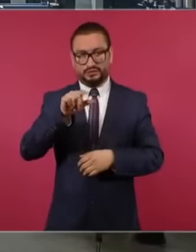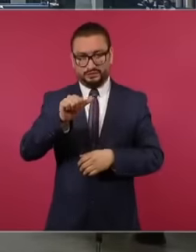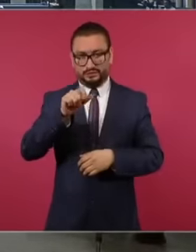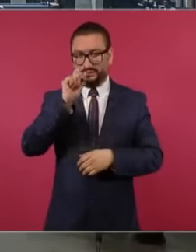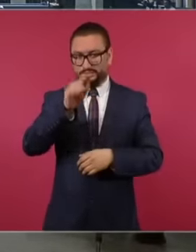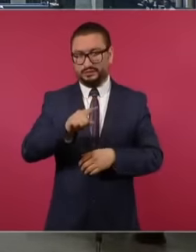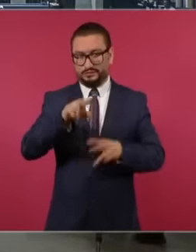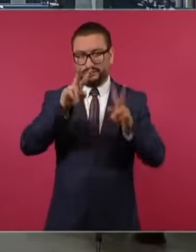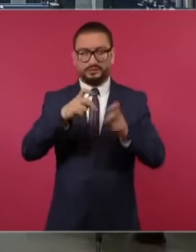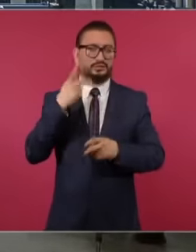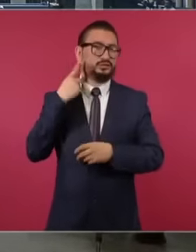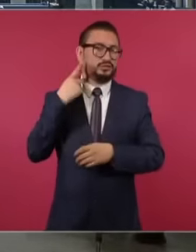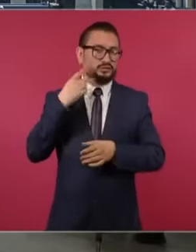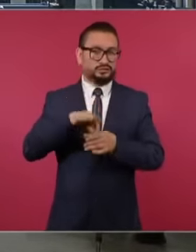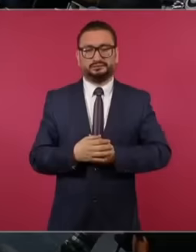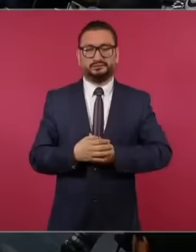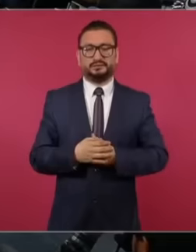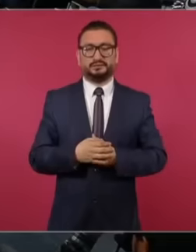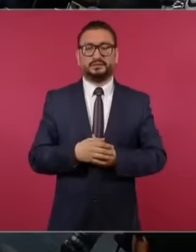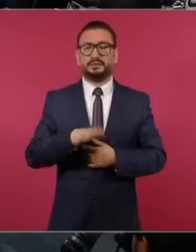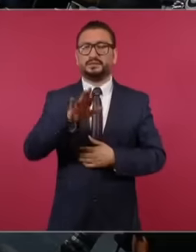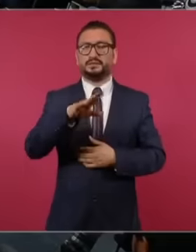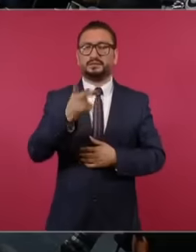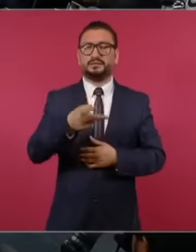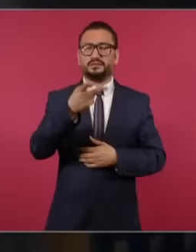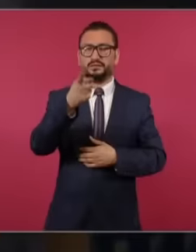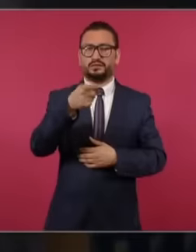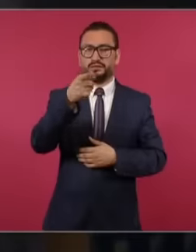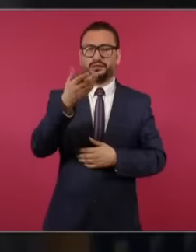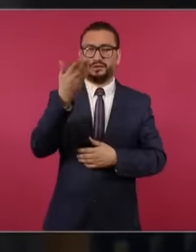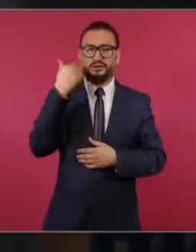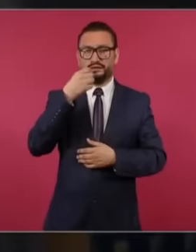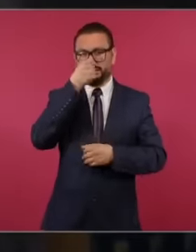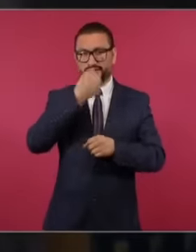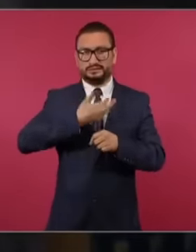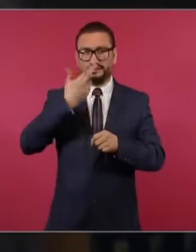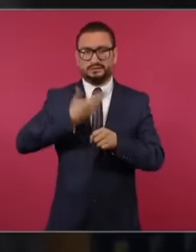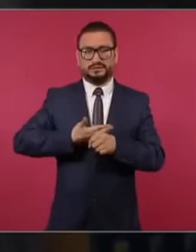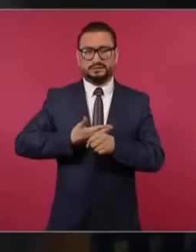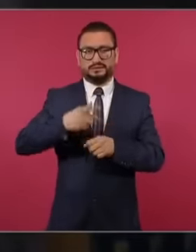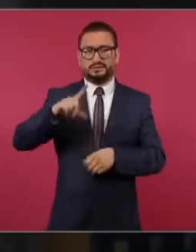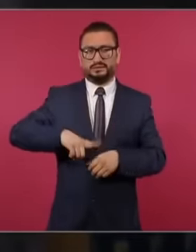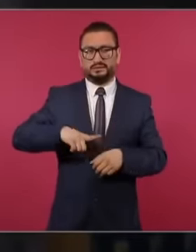electoral politics eh to the presentation that the secretary of the interior made yesterday about